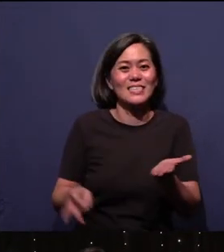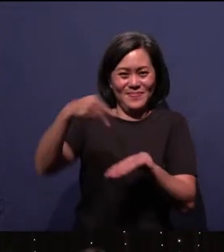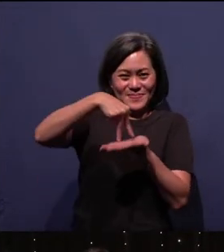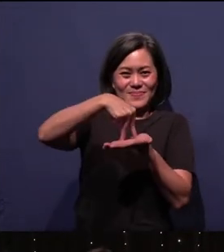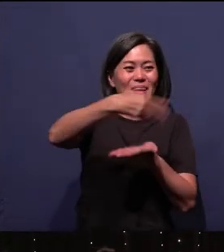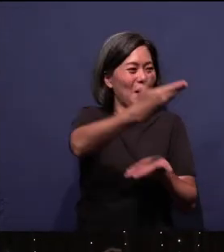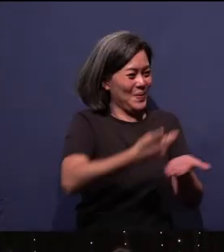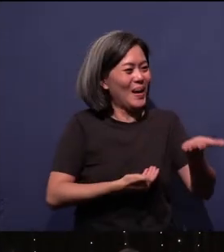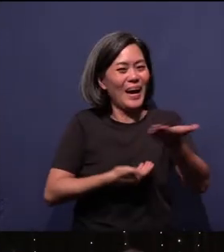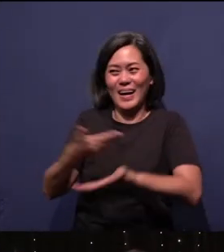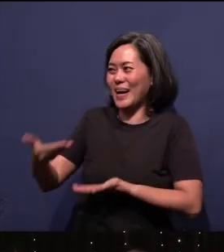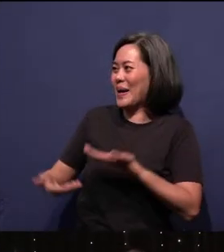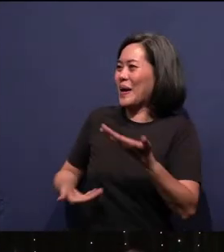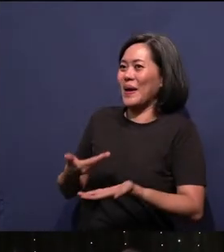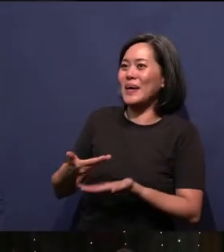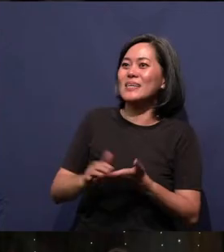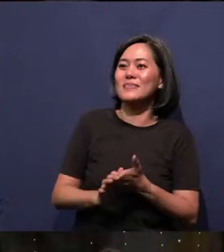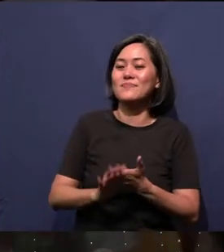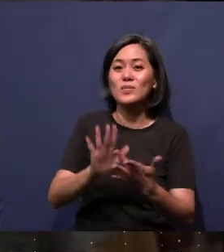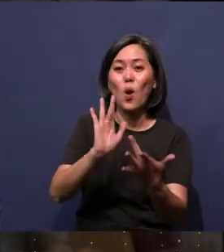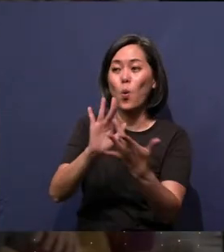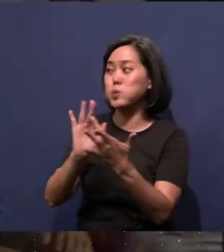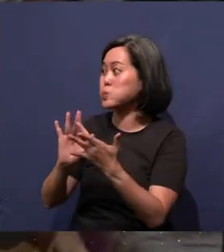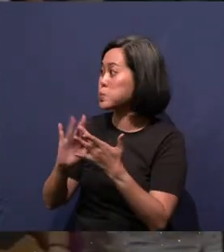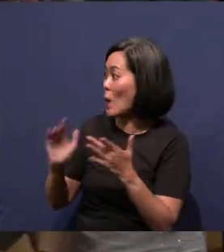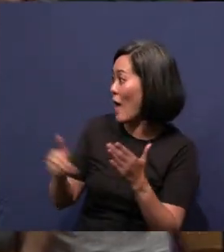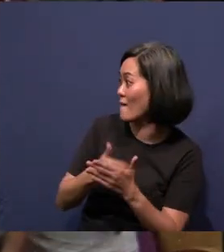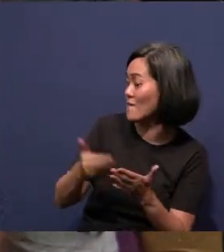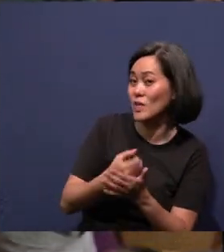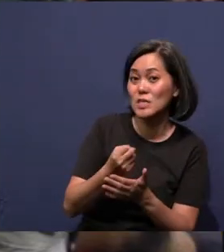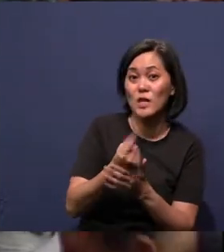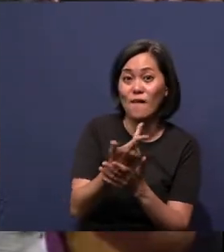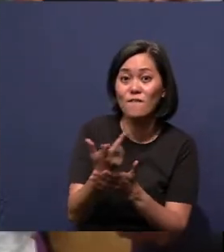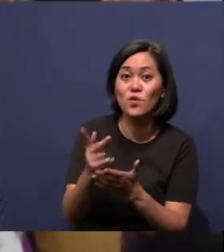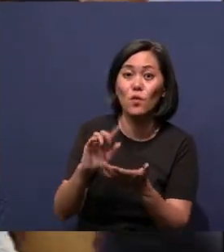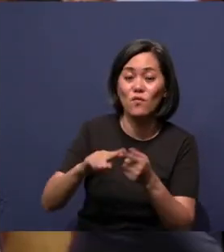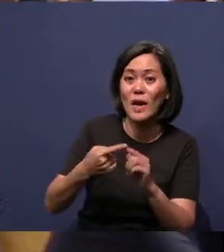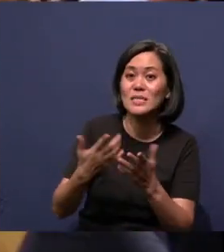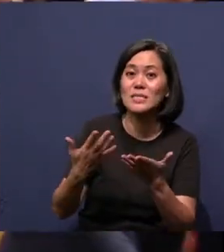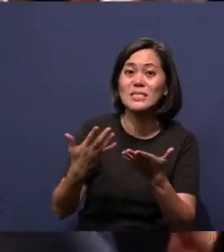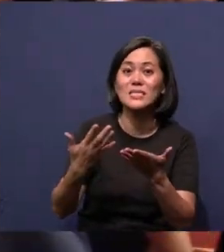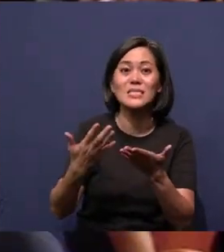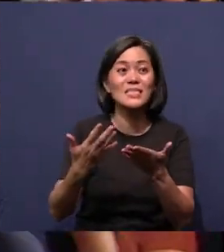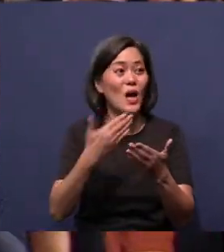Step up, reach out to a few friends. Say good morning. Welcome to the house of the Lord.